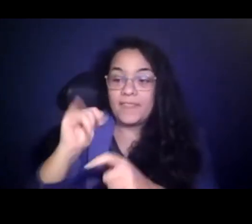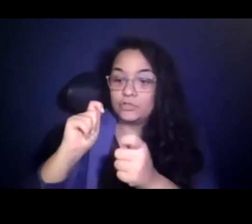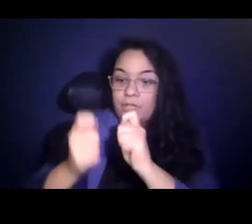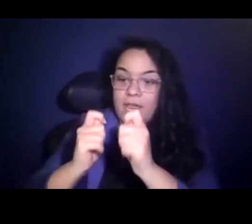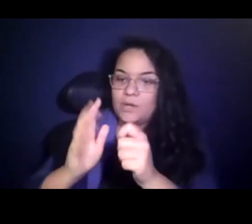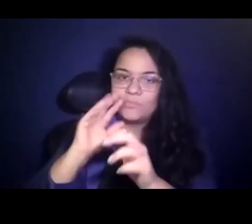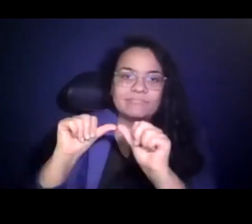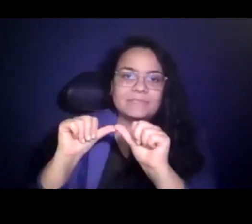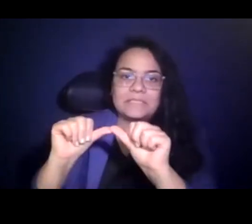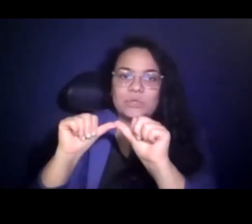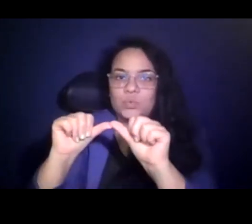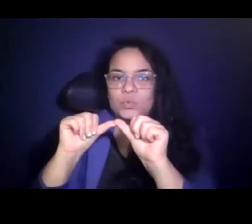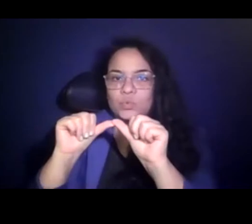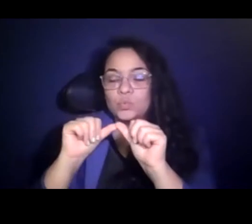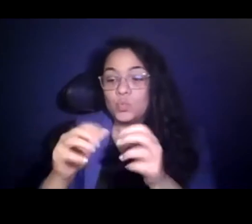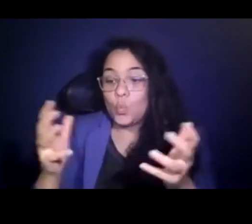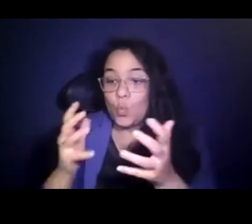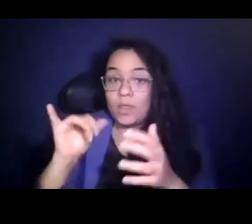15:20:28 What it does is it's allowed us to innovate.